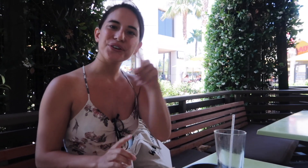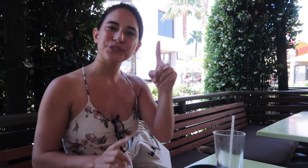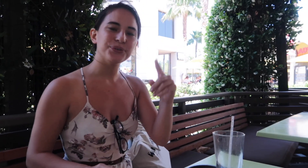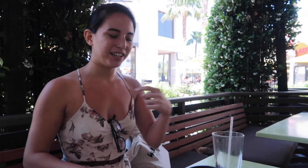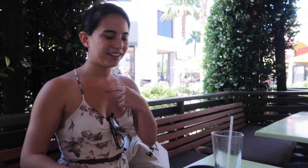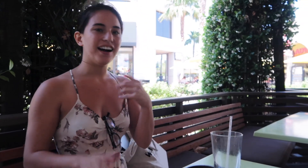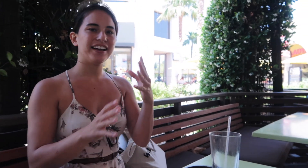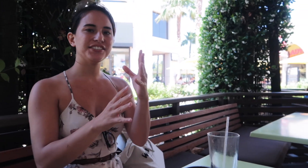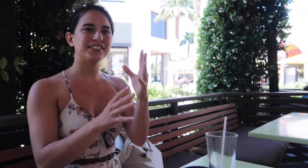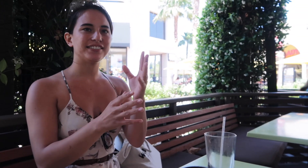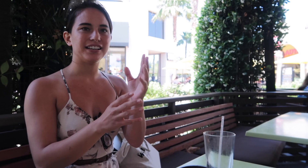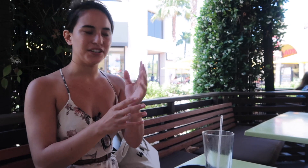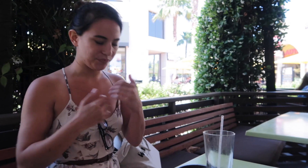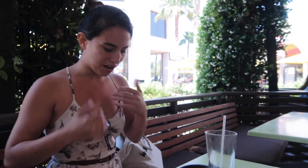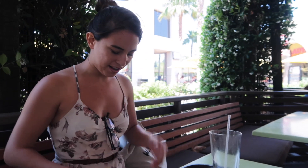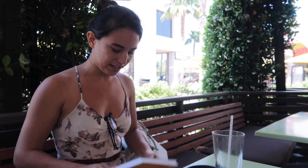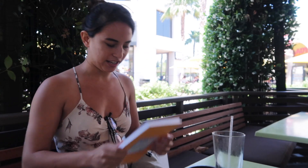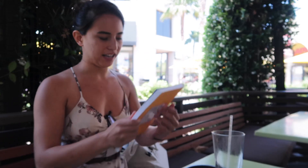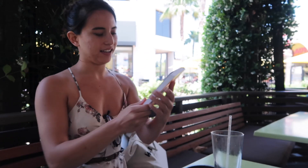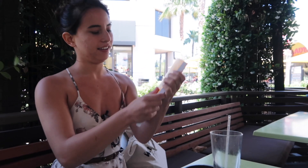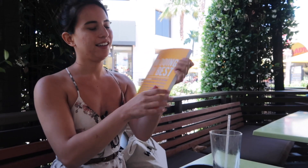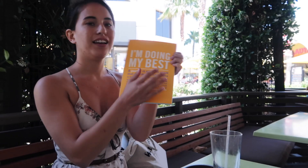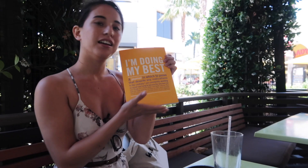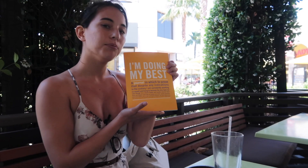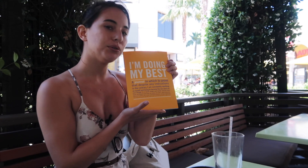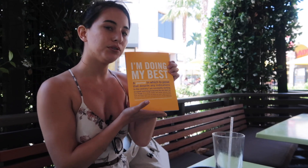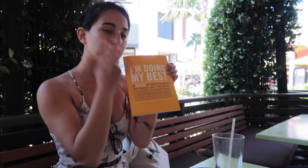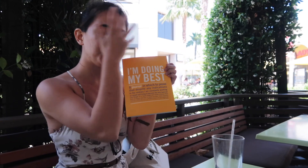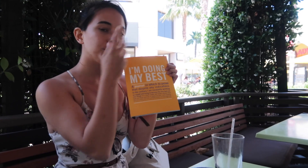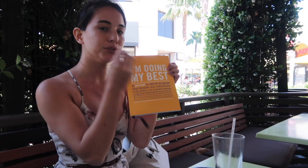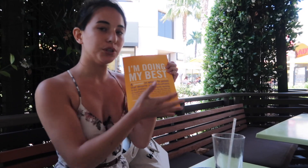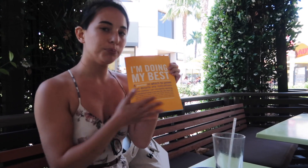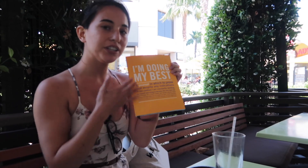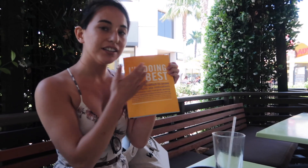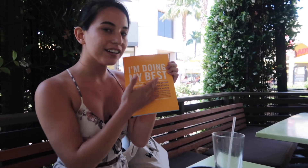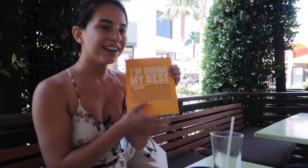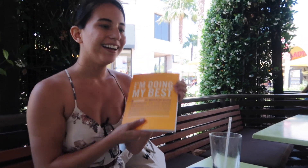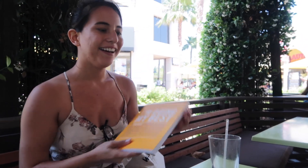Hello everyone I just got a beautiful notebook here